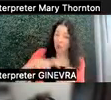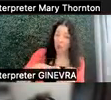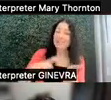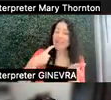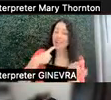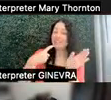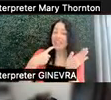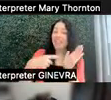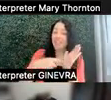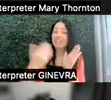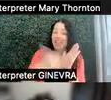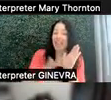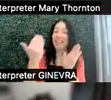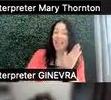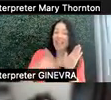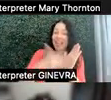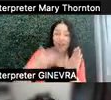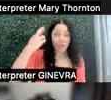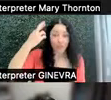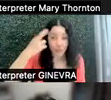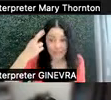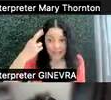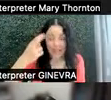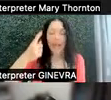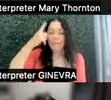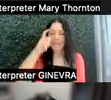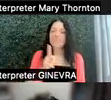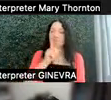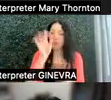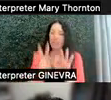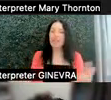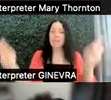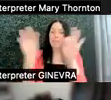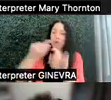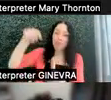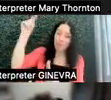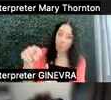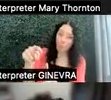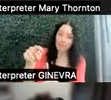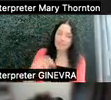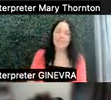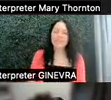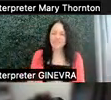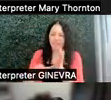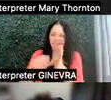I'm repeating this because it is a really important point. And so making those things known--